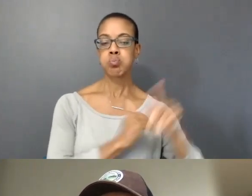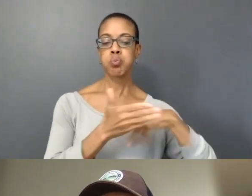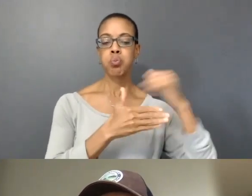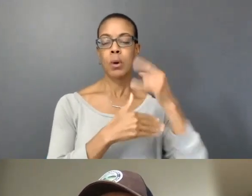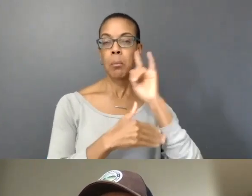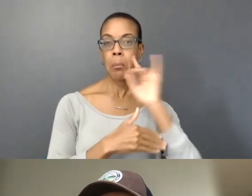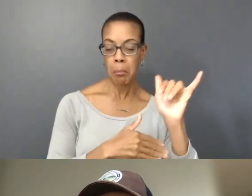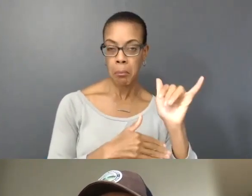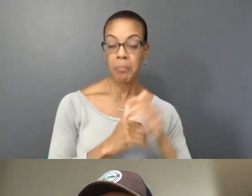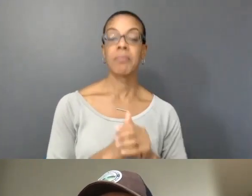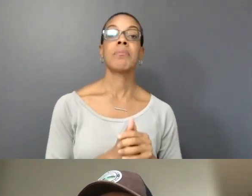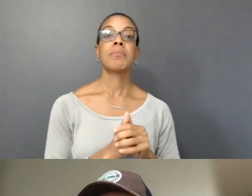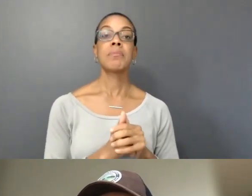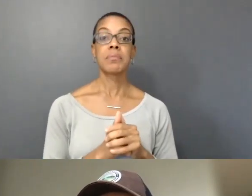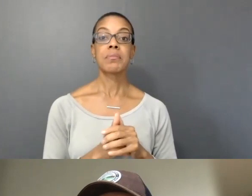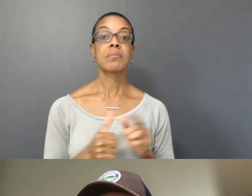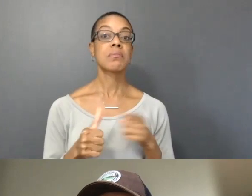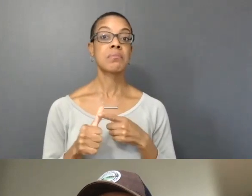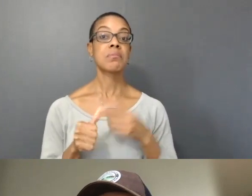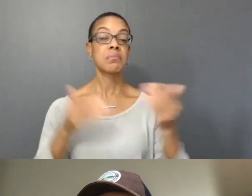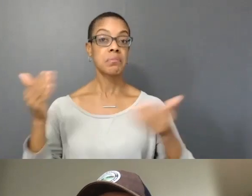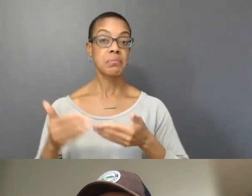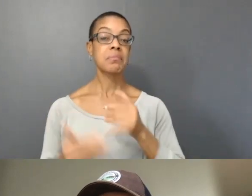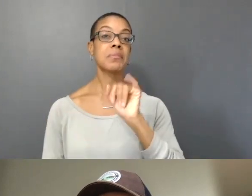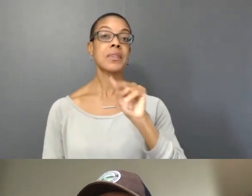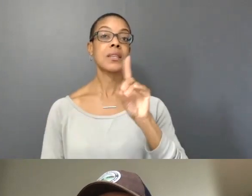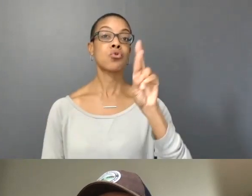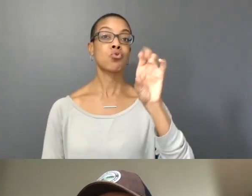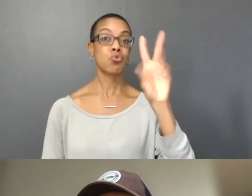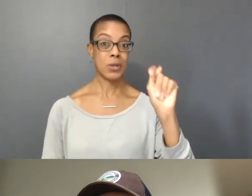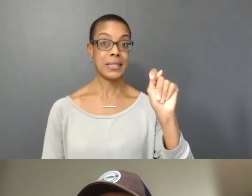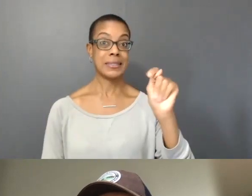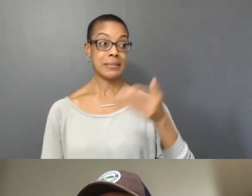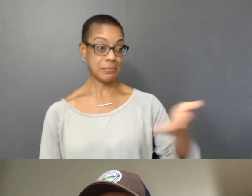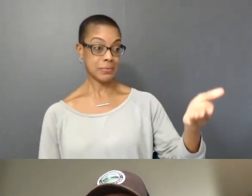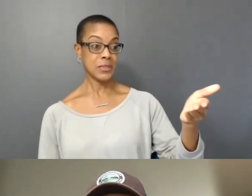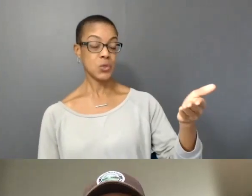But first I'd like to invite Indrit to lead us in a land acknowledgement.